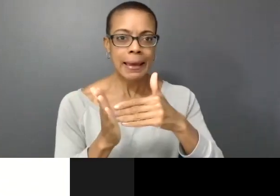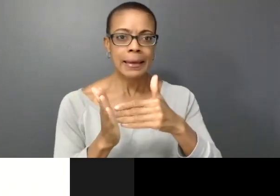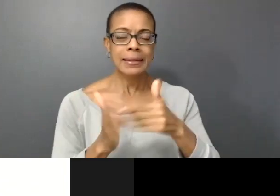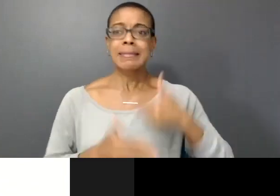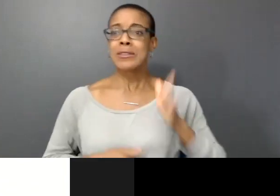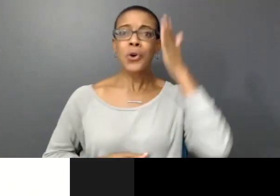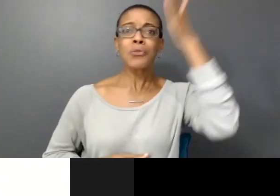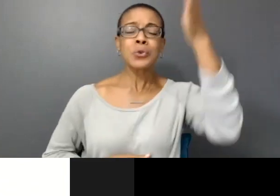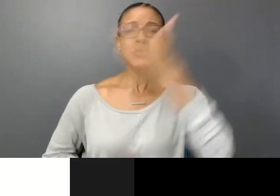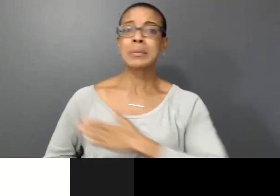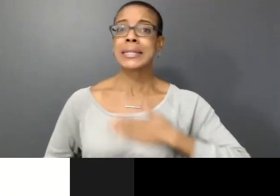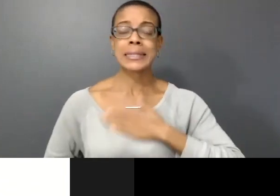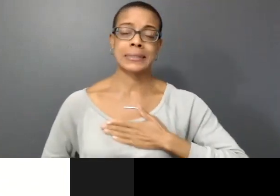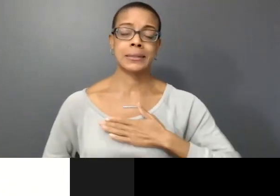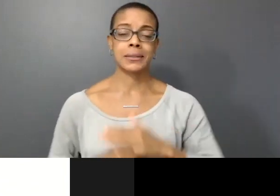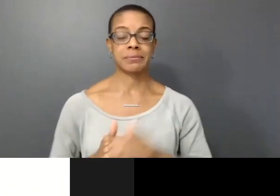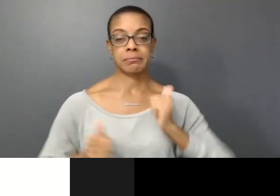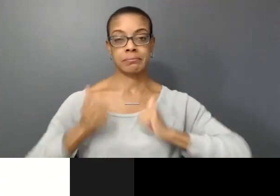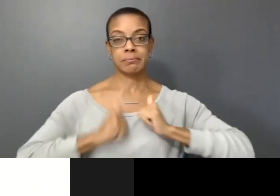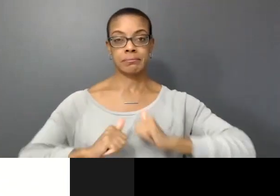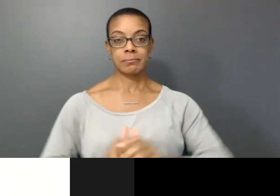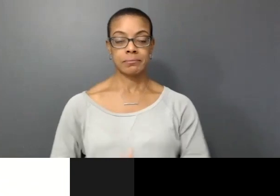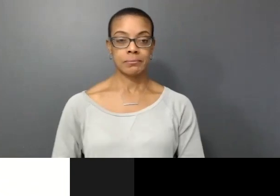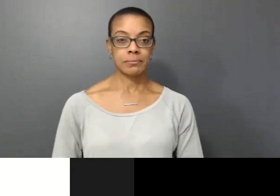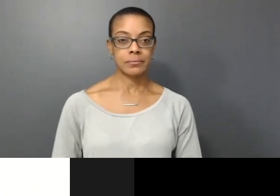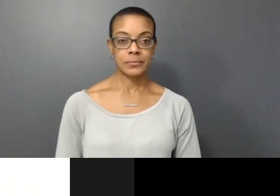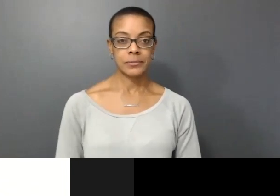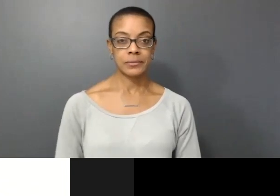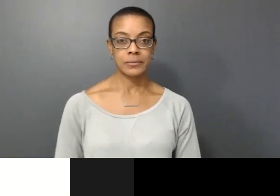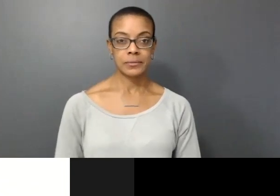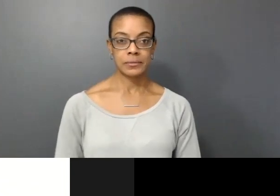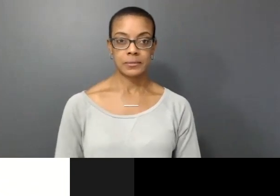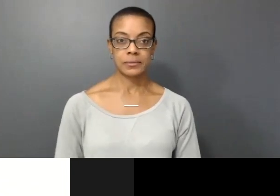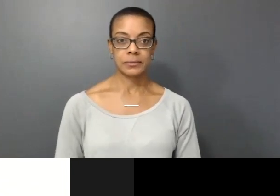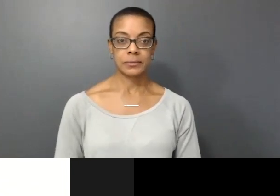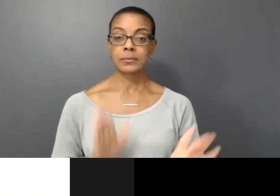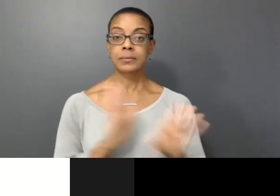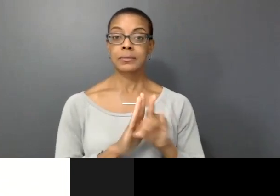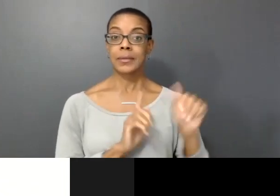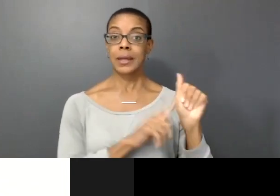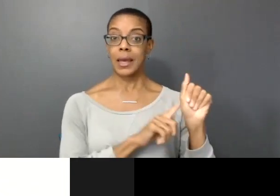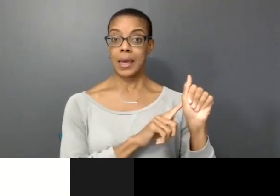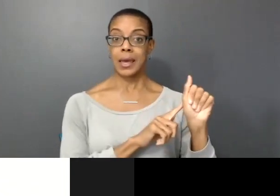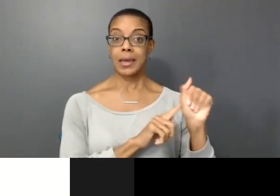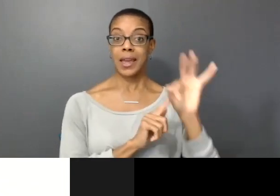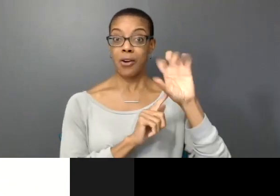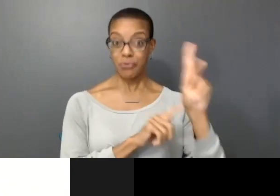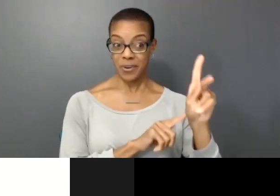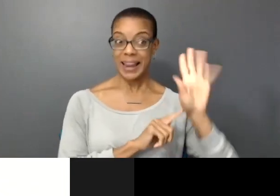Abby this is our future please! Choice point. A: should Frank get his way and they untie him.